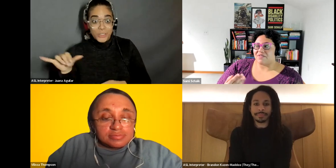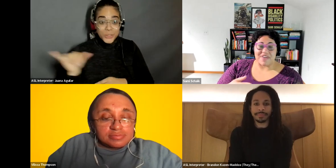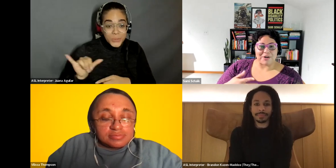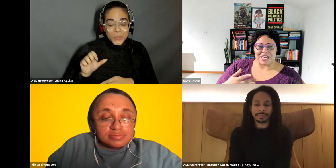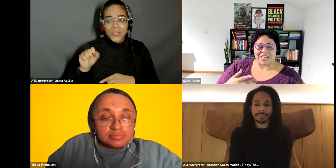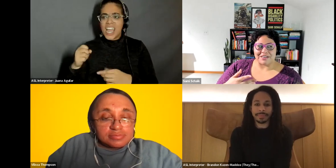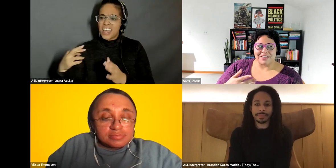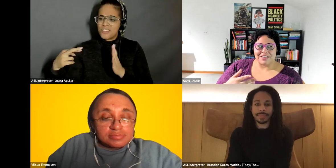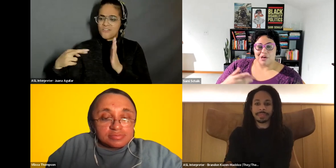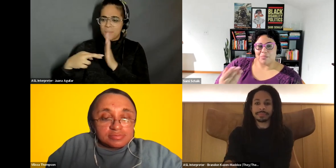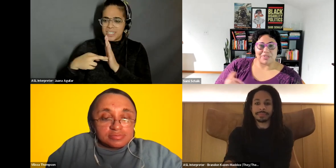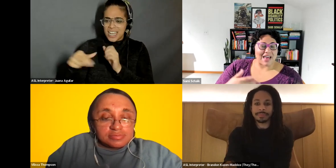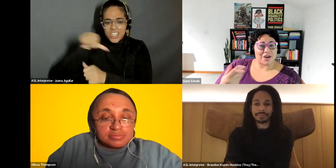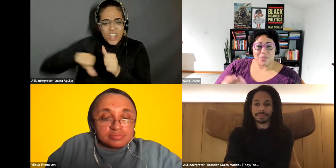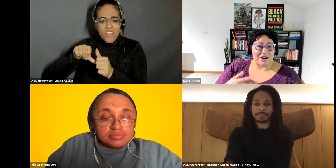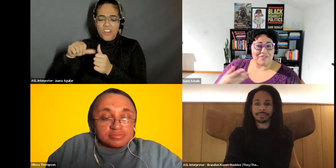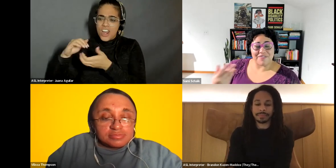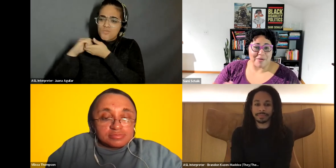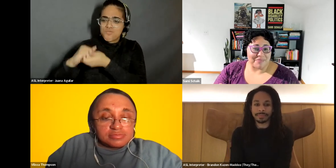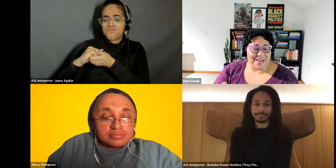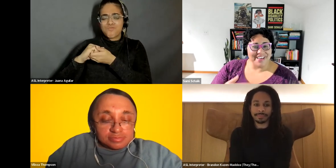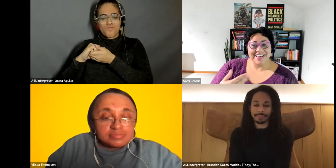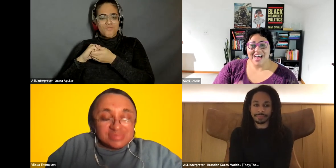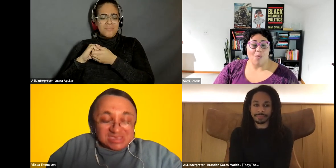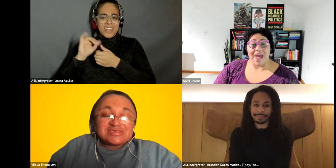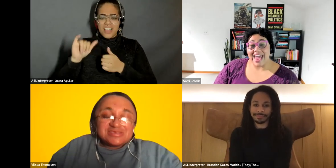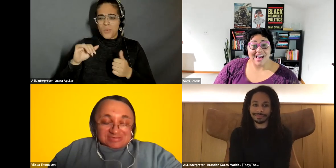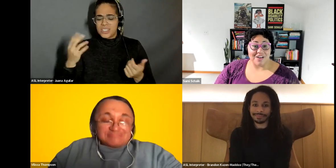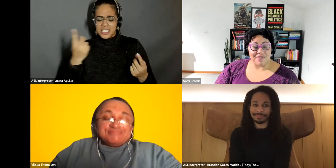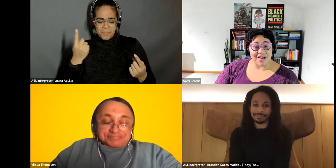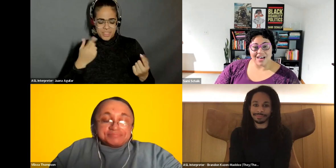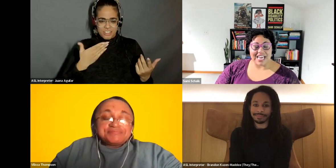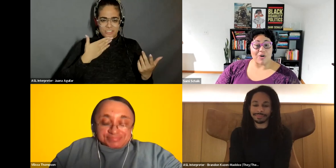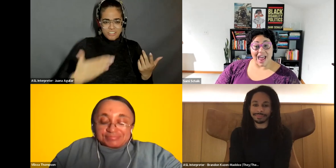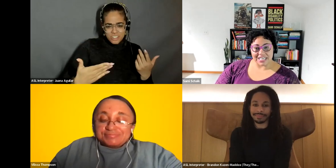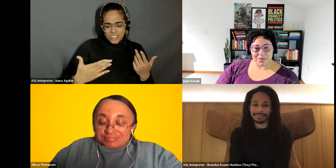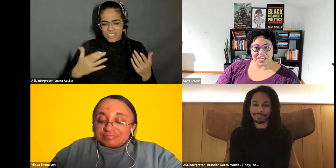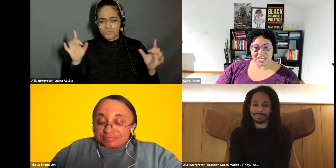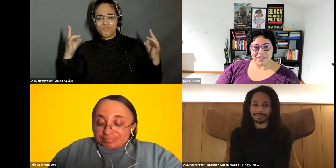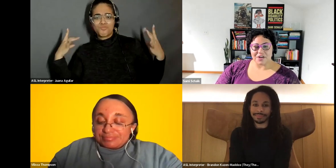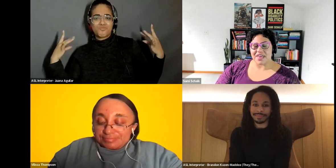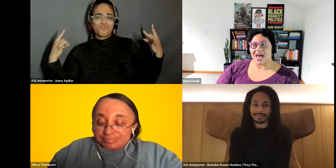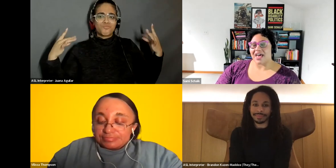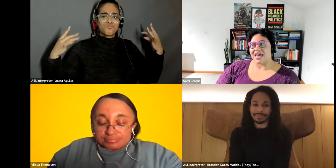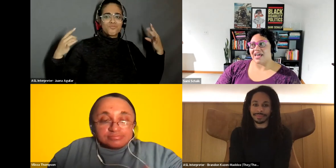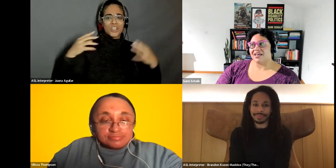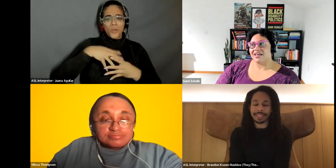Sami Schalk: very Sami Schalk: black, queer femme way of interacting with each other that I